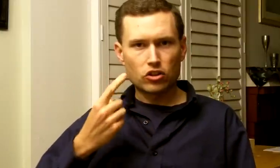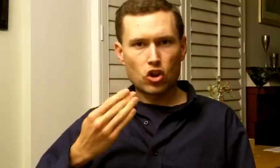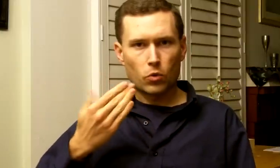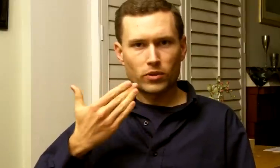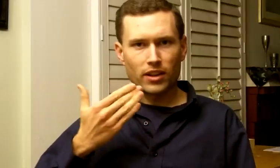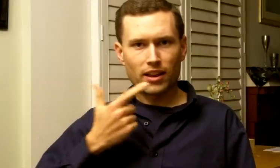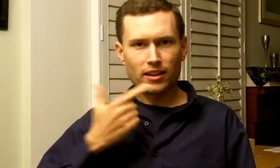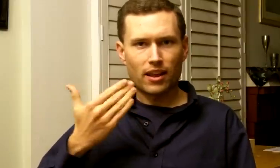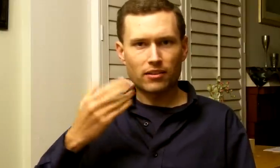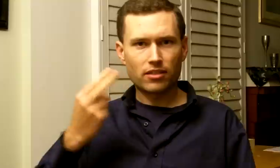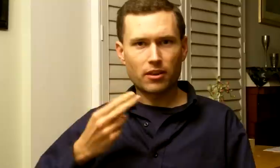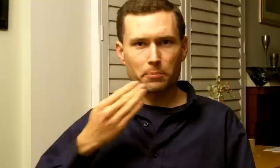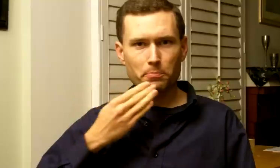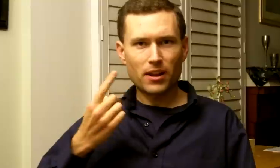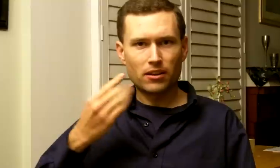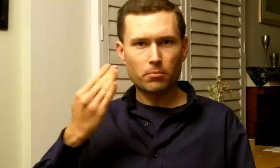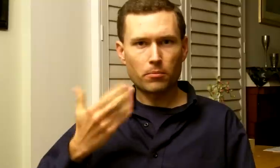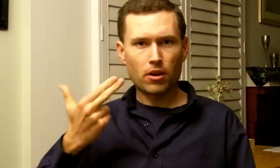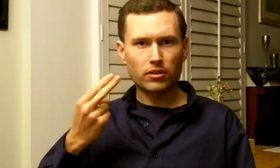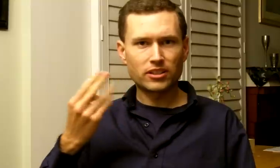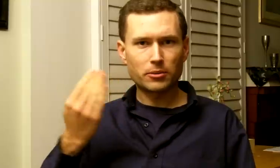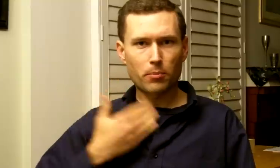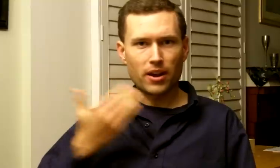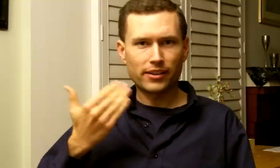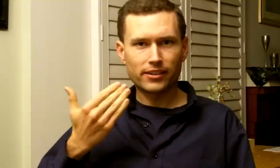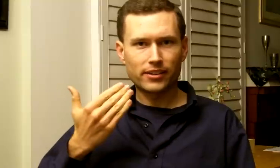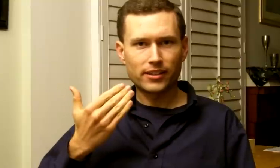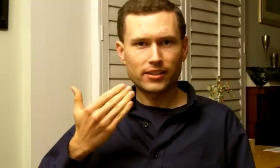Don't let the bedbugs bite.